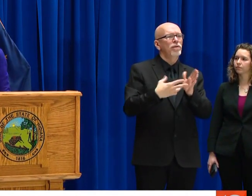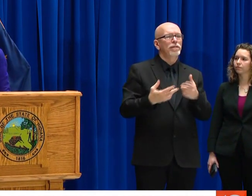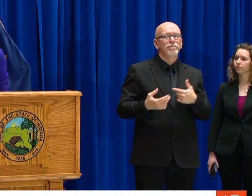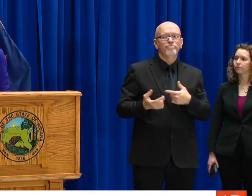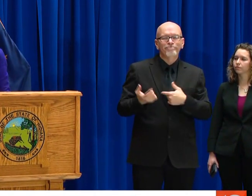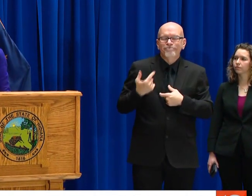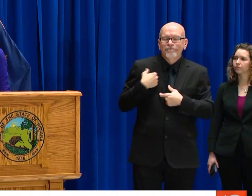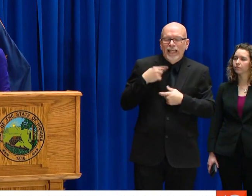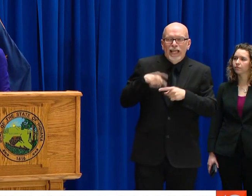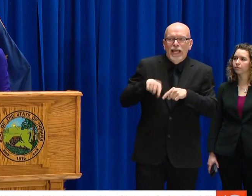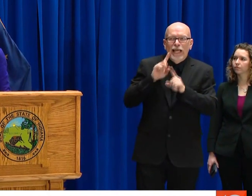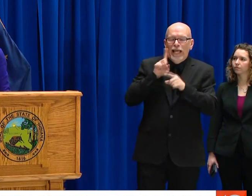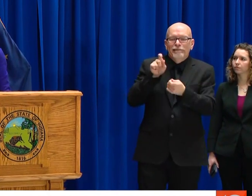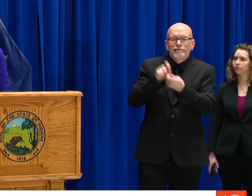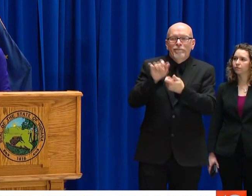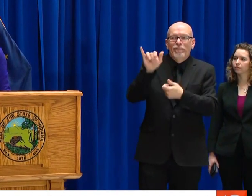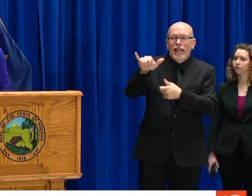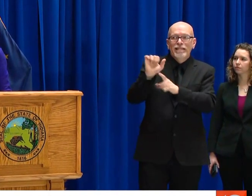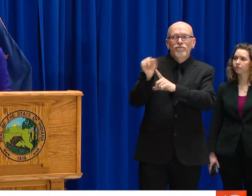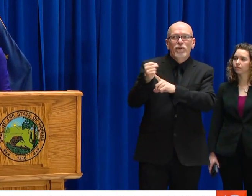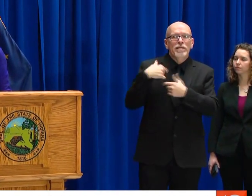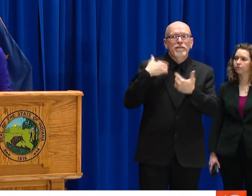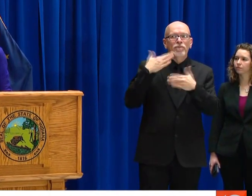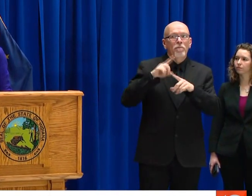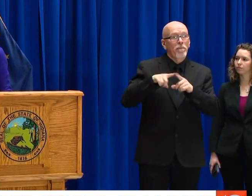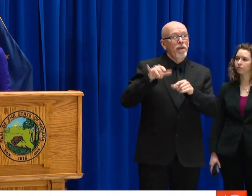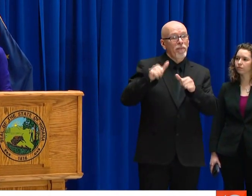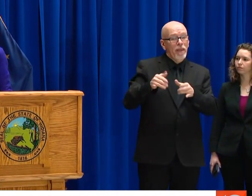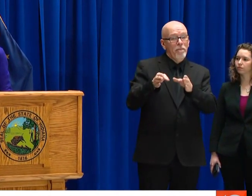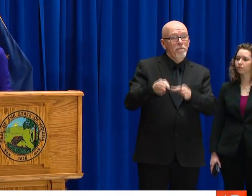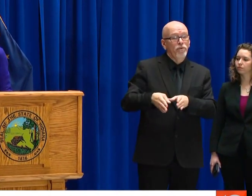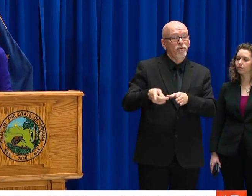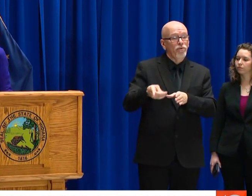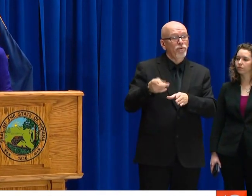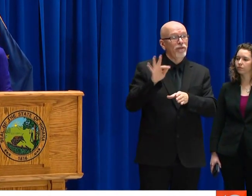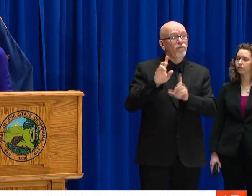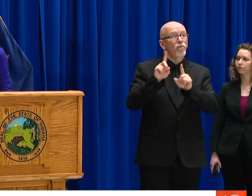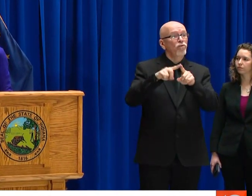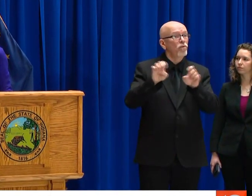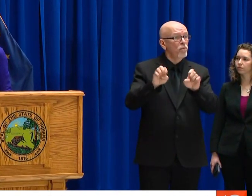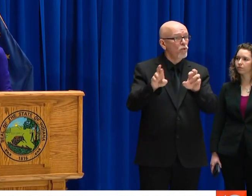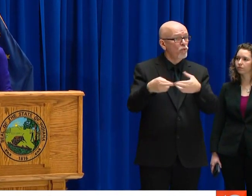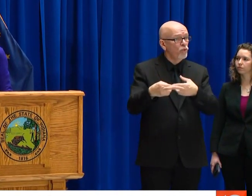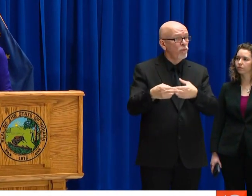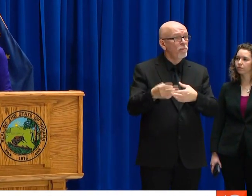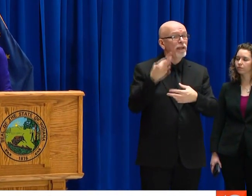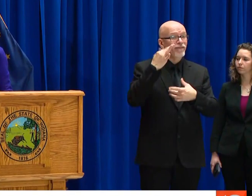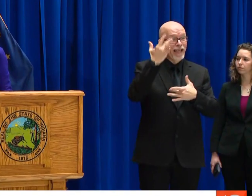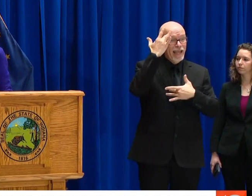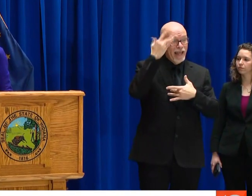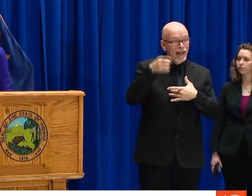WASN'T DOING GOOD, TESTED FOR PNEUMONIA, TESTED FOR THE FLU BUT COULDN'T GET A CORONAVIRUS TEST.